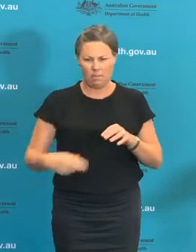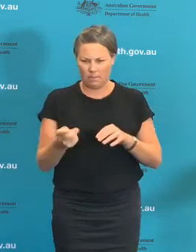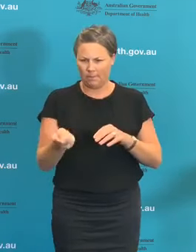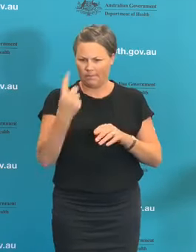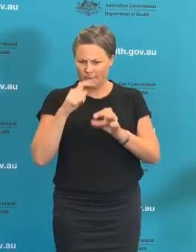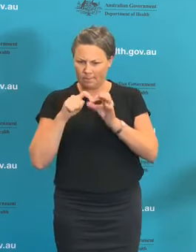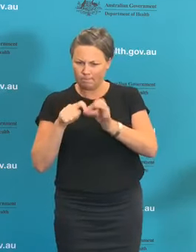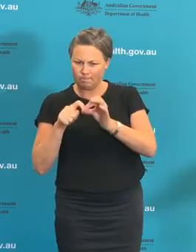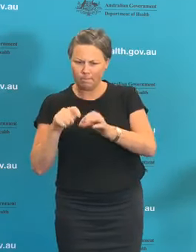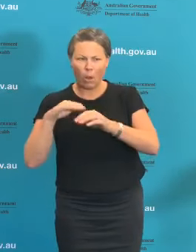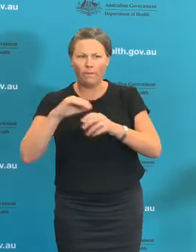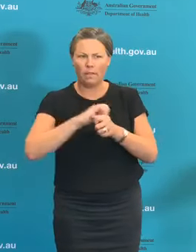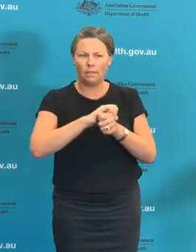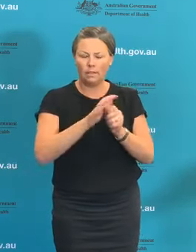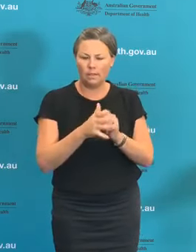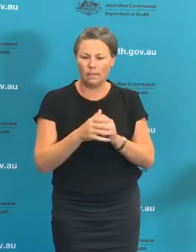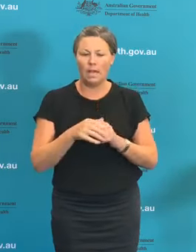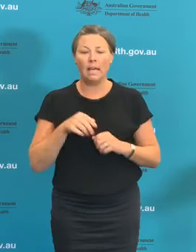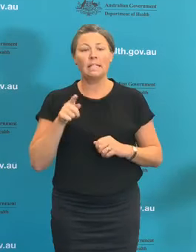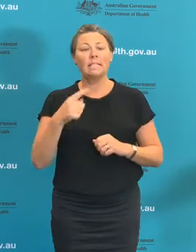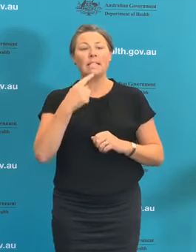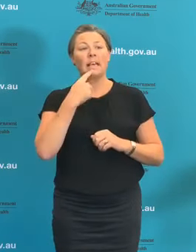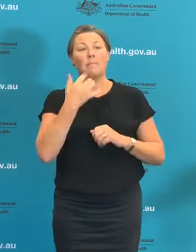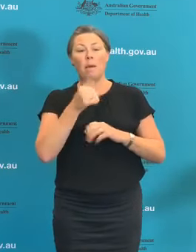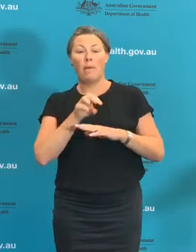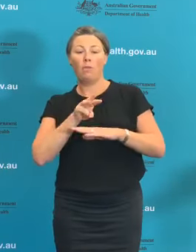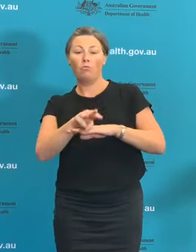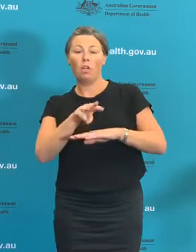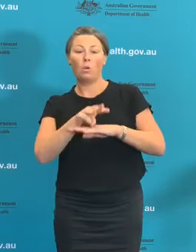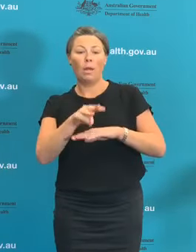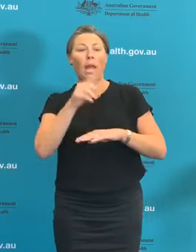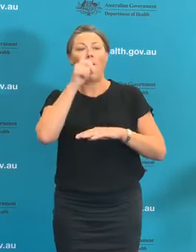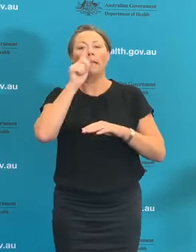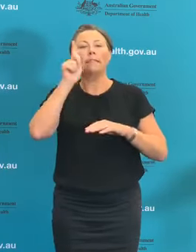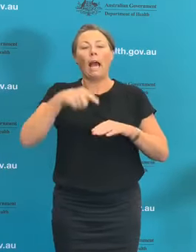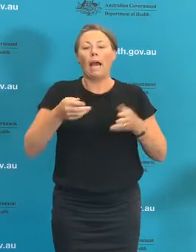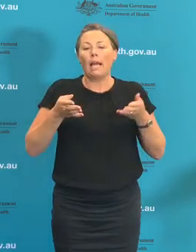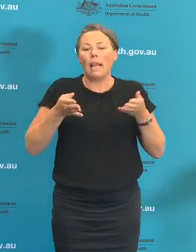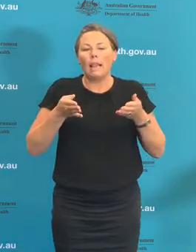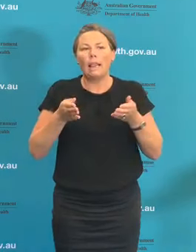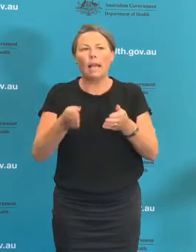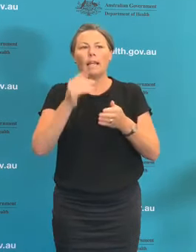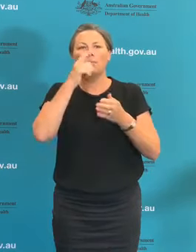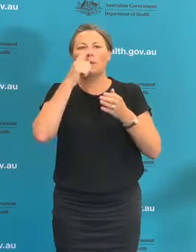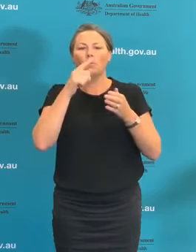eased in three weeks' time but that large gatherings very much were not. Are we to take that to mean things like